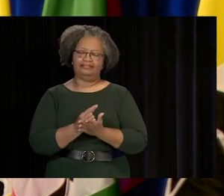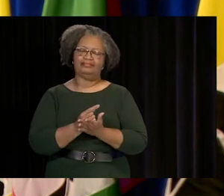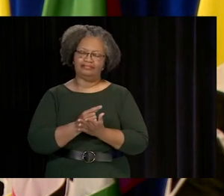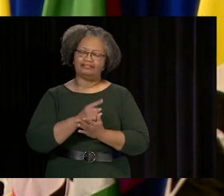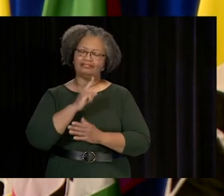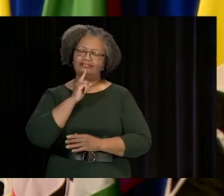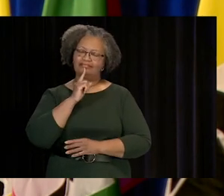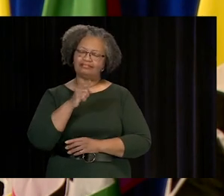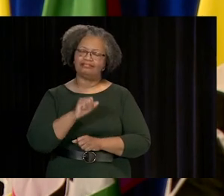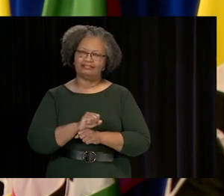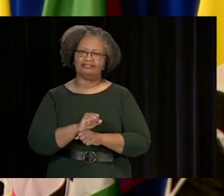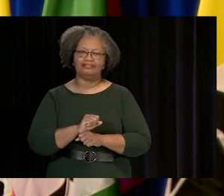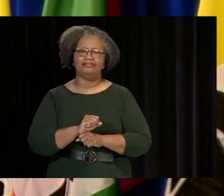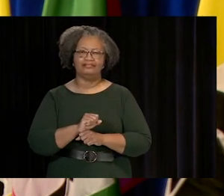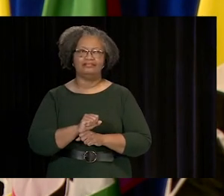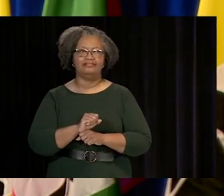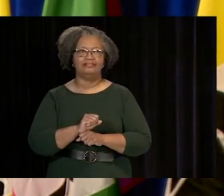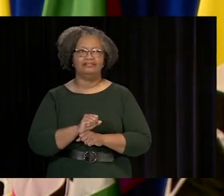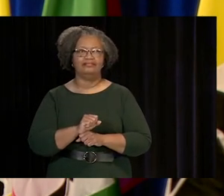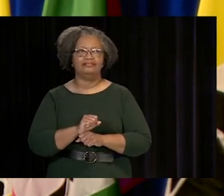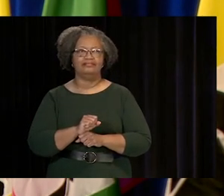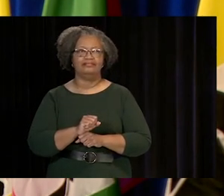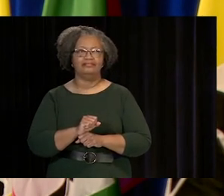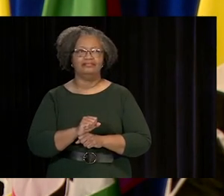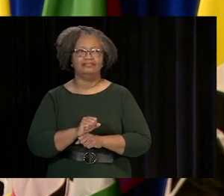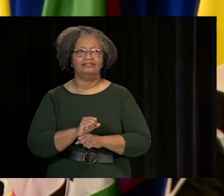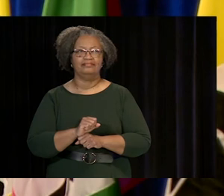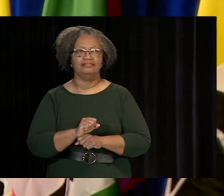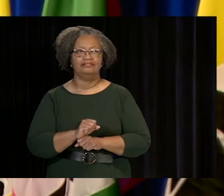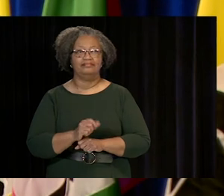WHILE WE'D ALL PREFER TO GRANT YOUR DEGREES IN PERSON